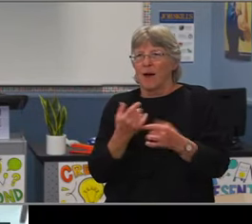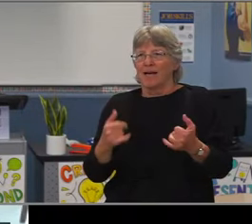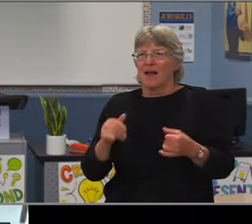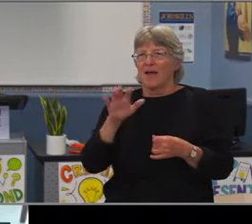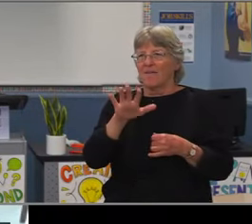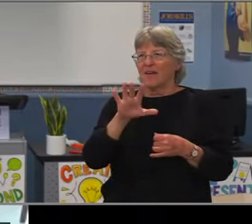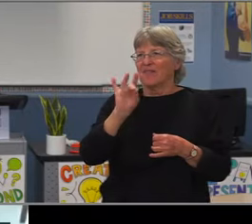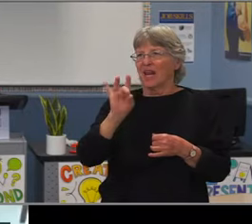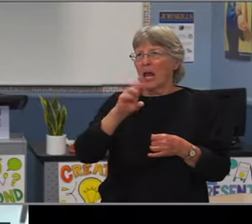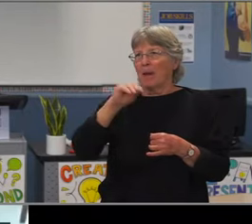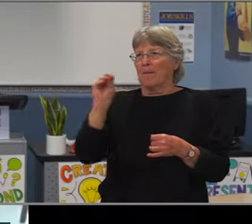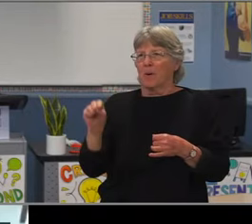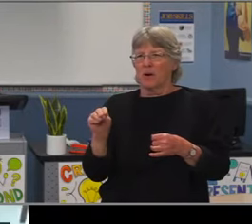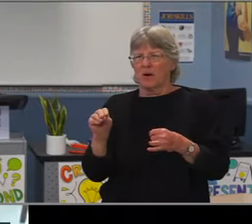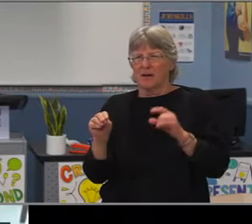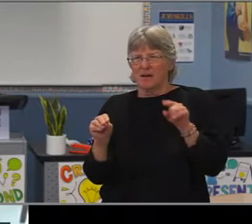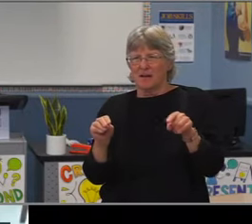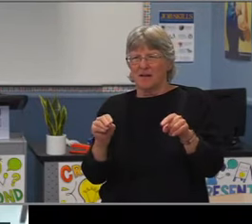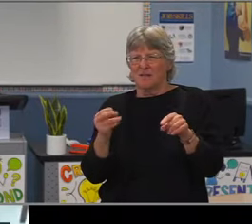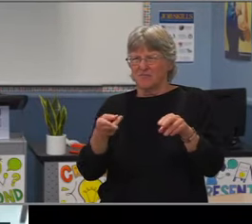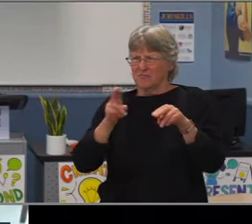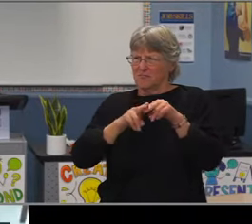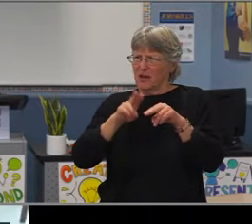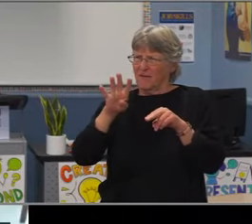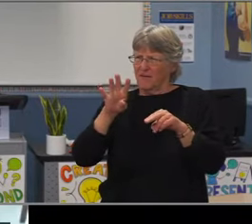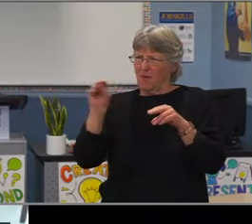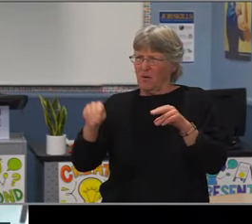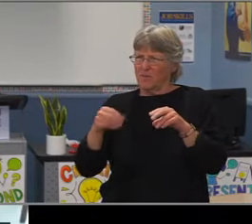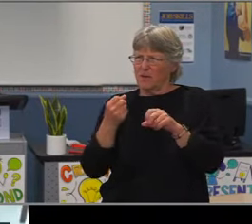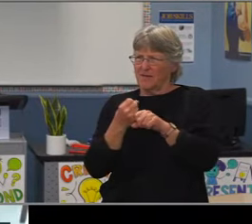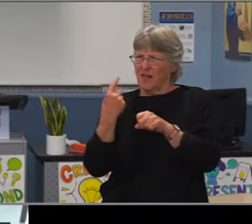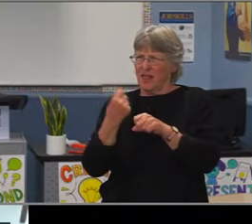five additional K-8 schools that are no longer K-8.